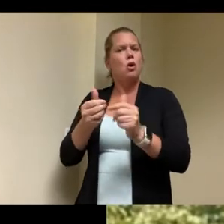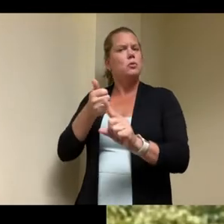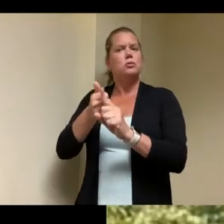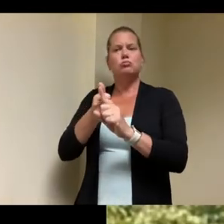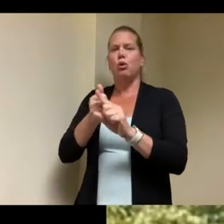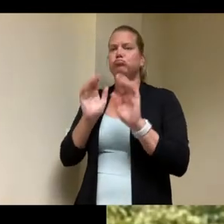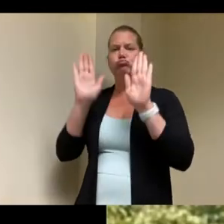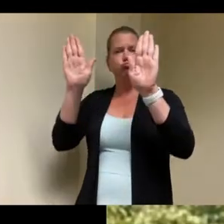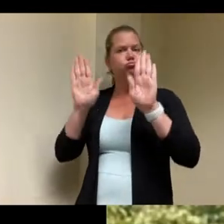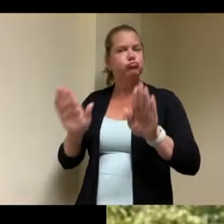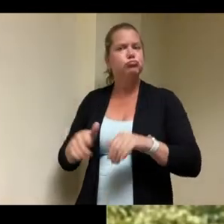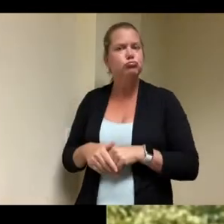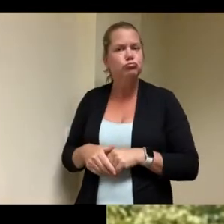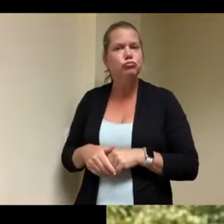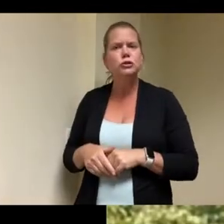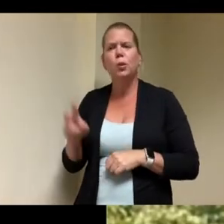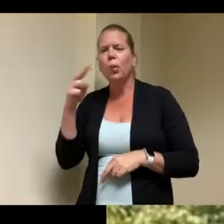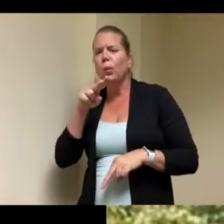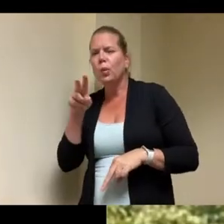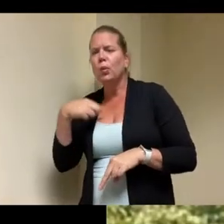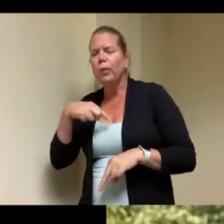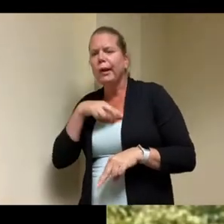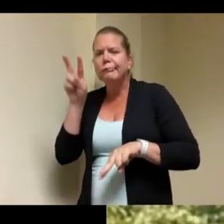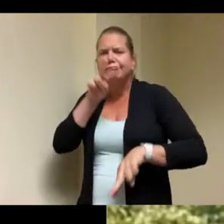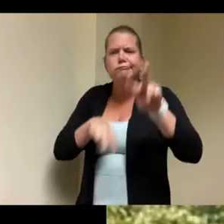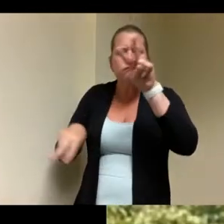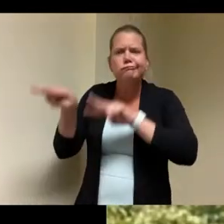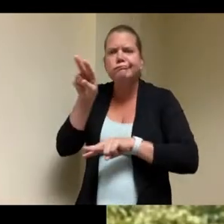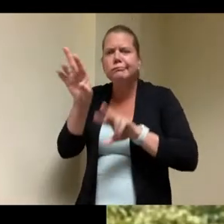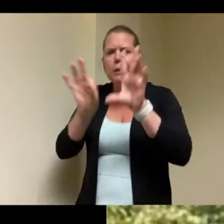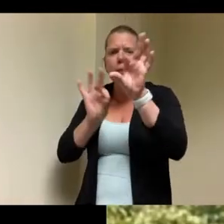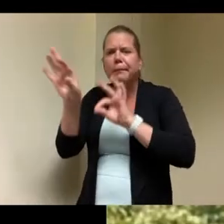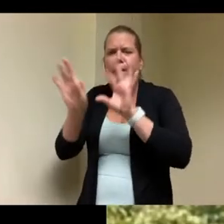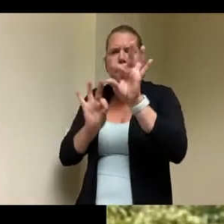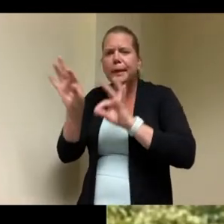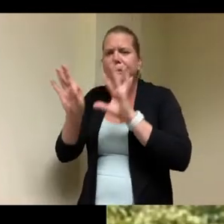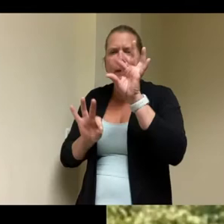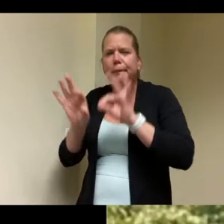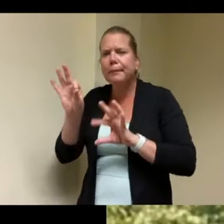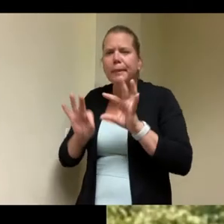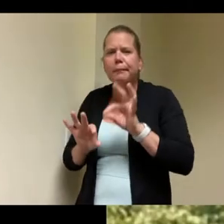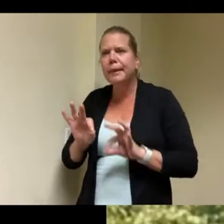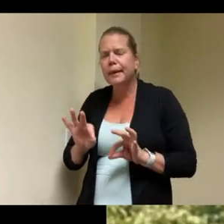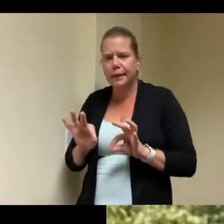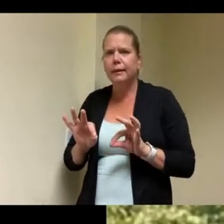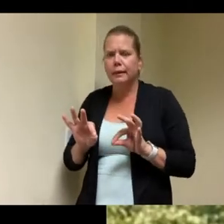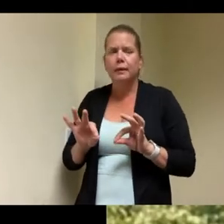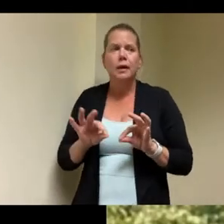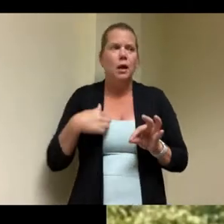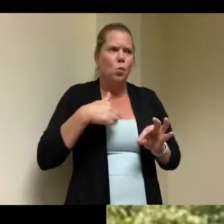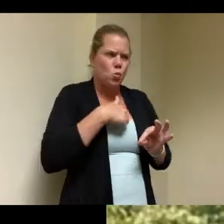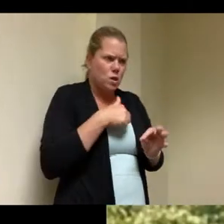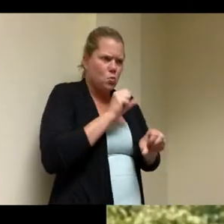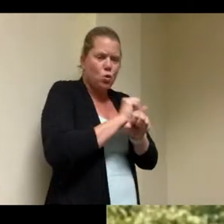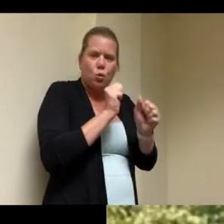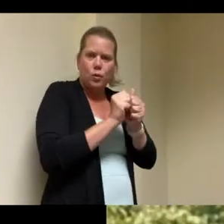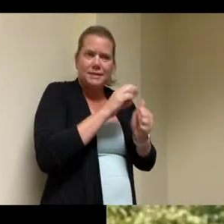the best of everything that uh has been learned working directly even with staff that are in these properties um and